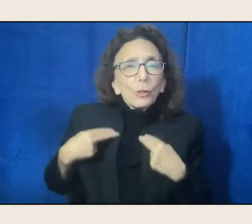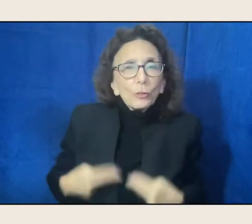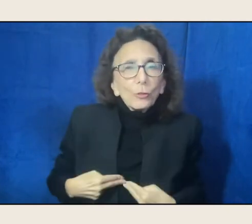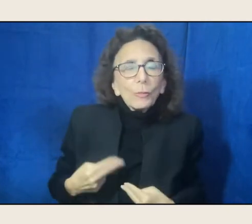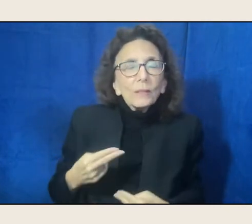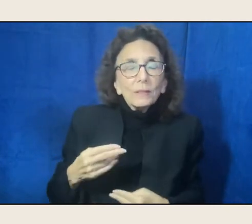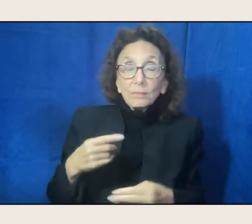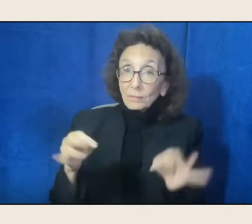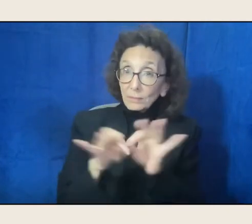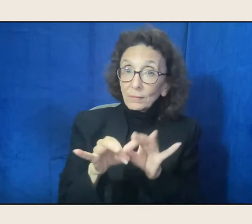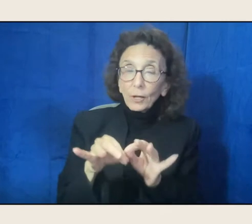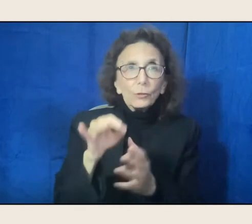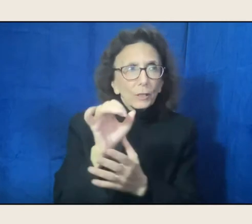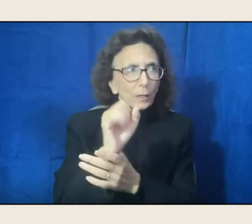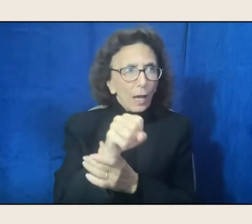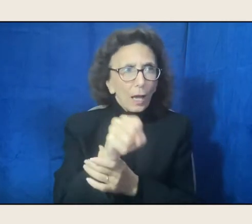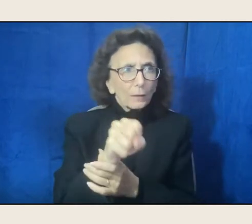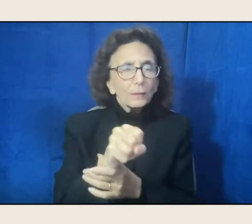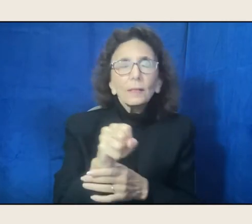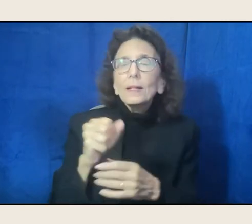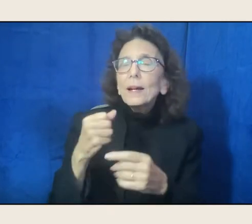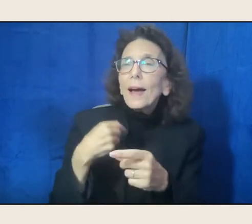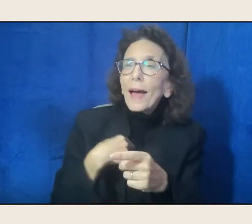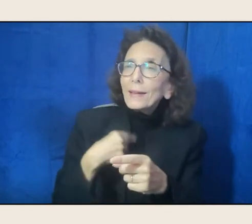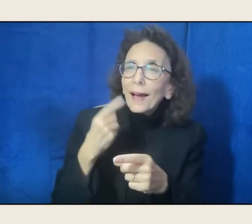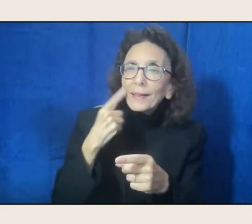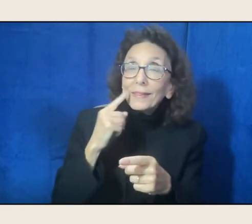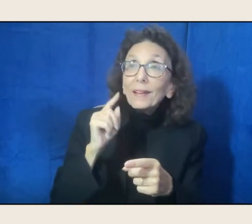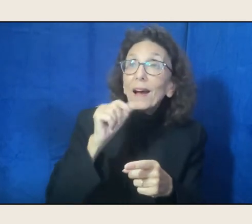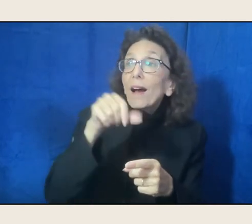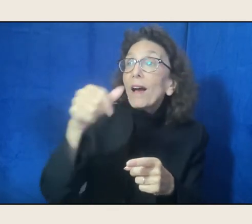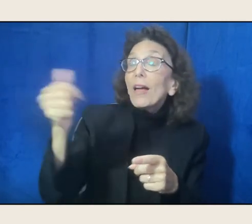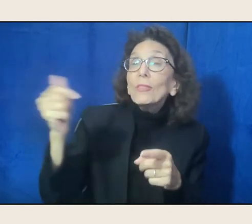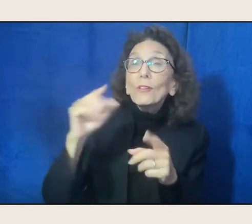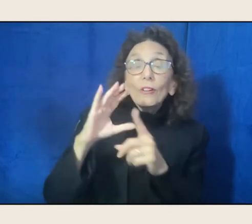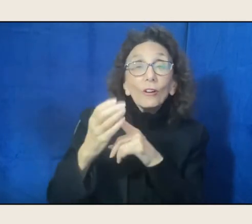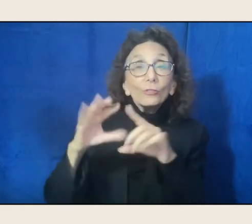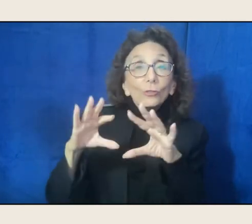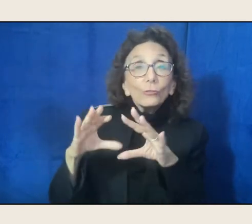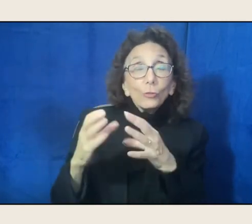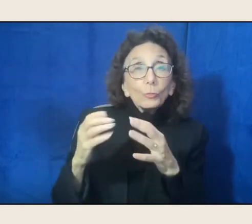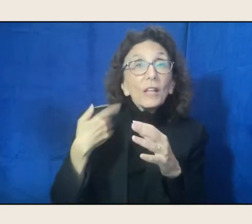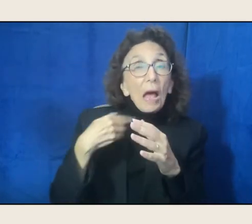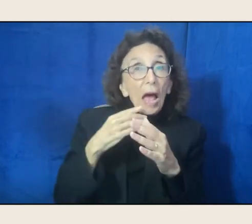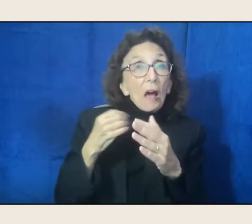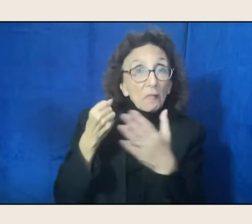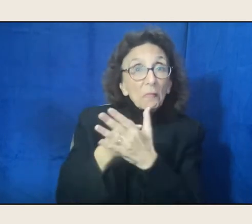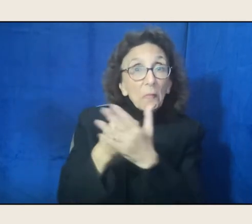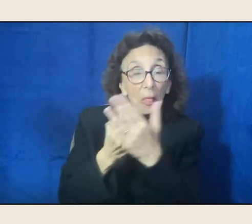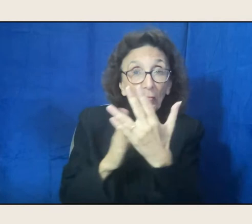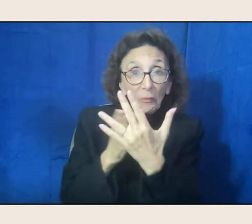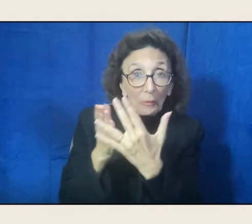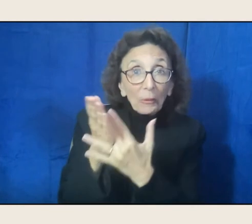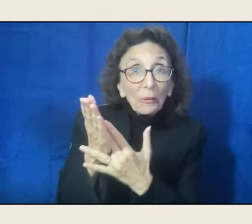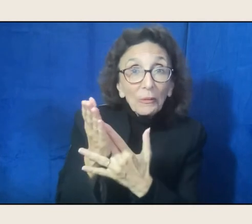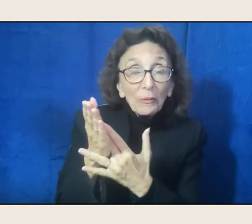of other cultural groups have made inroads, it's still, we still, I think Native people,